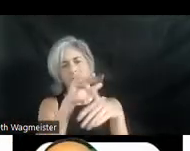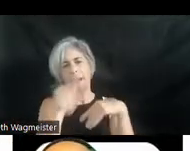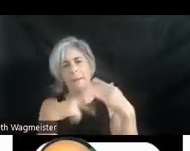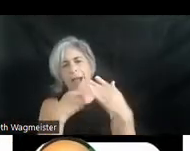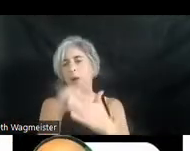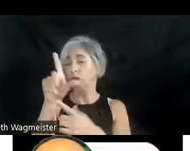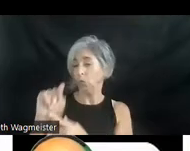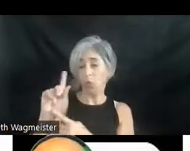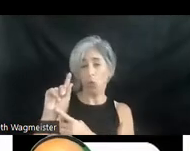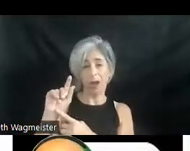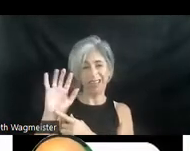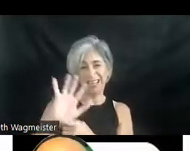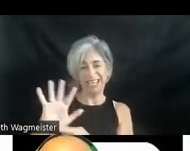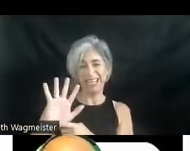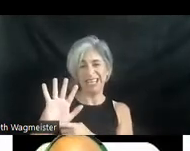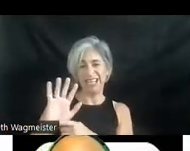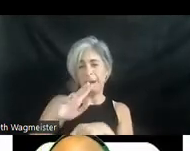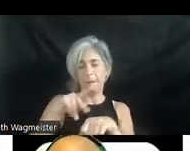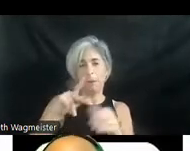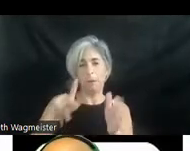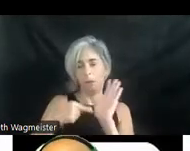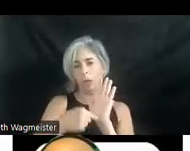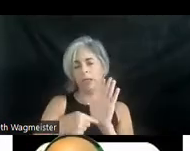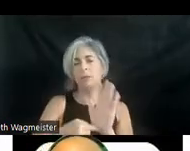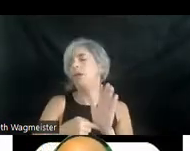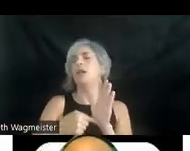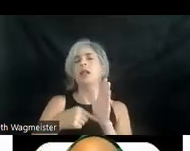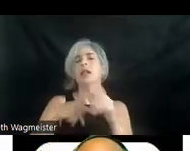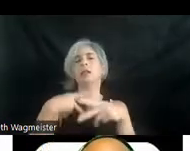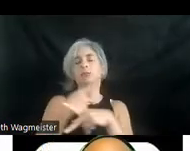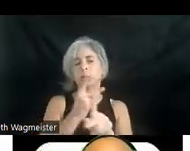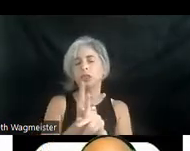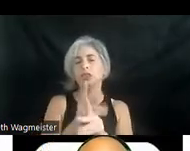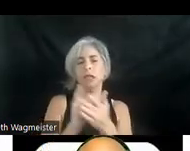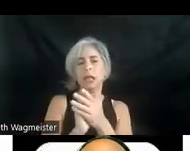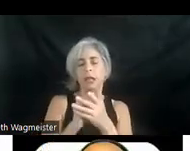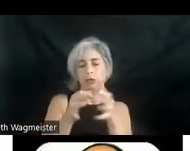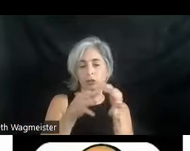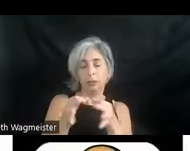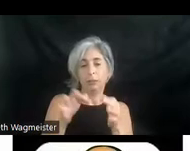of the principal audio description producers, providers around the country. So that would